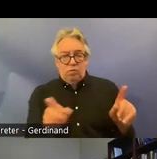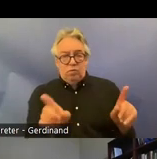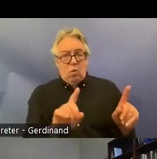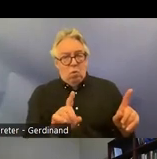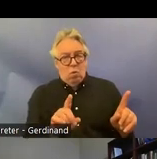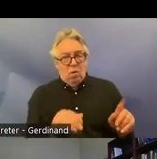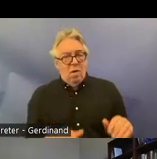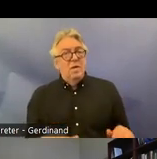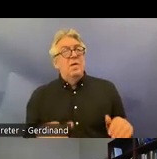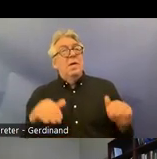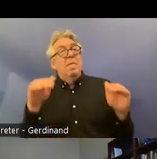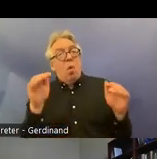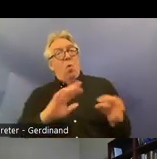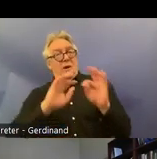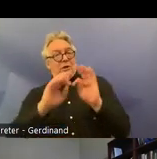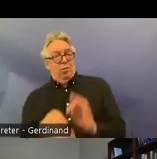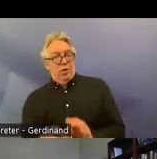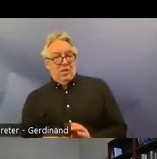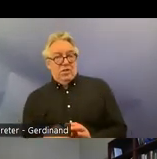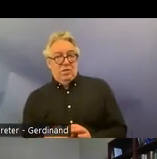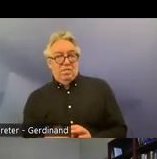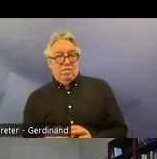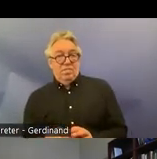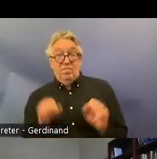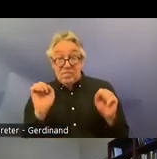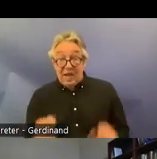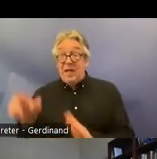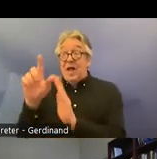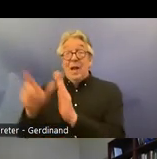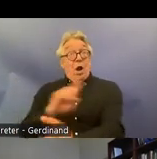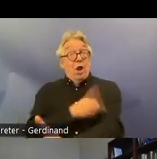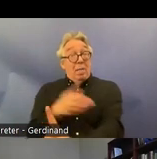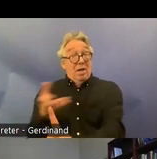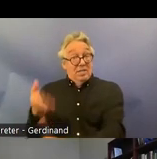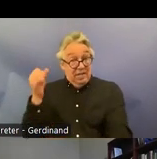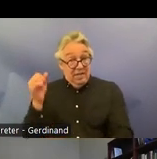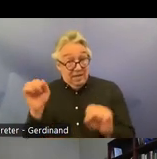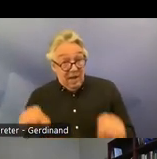says can you revoke someone's legal capacity for instance that's a question